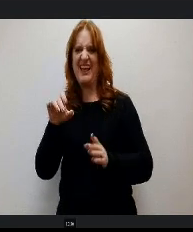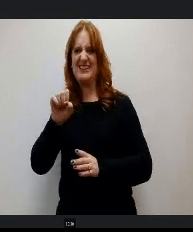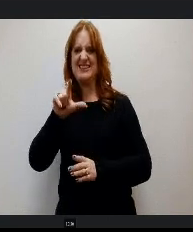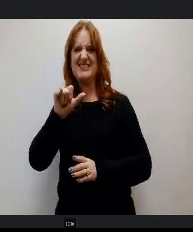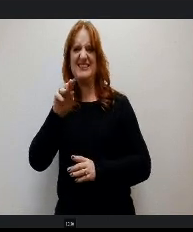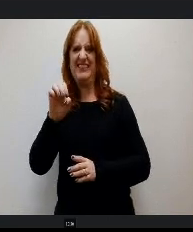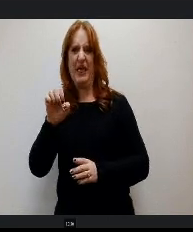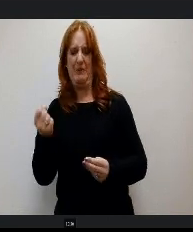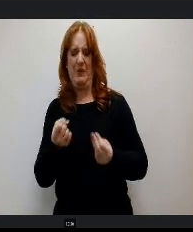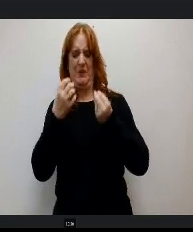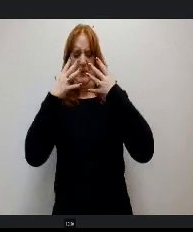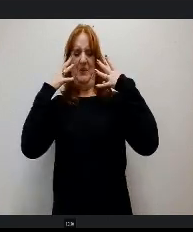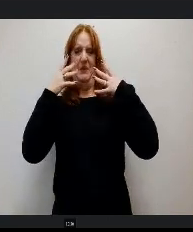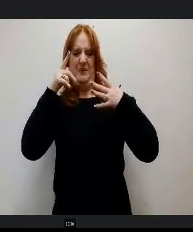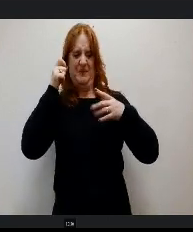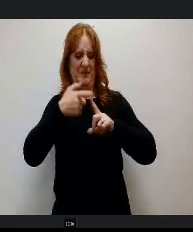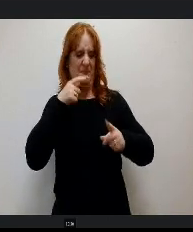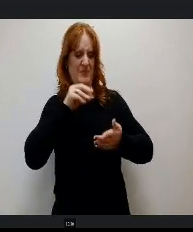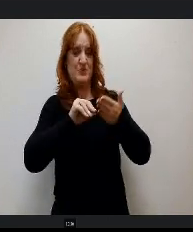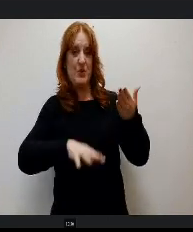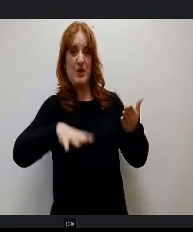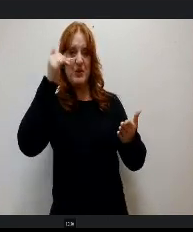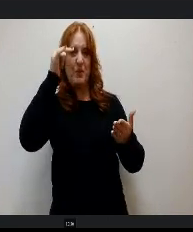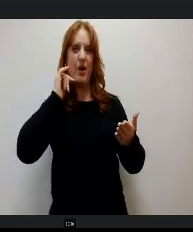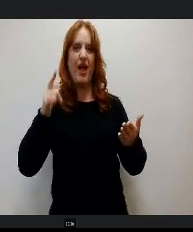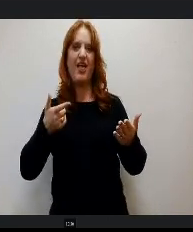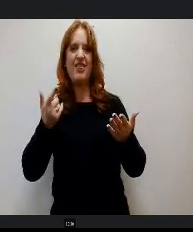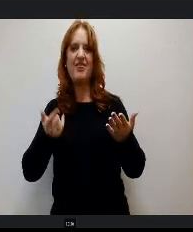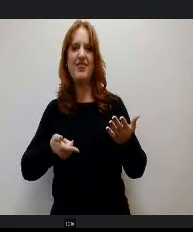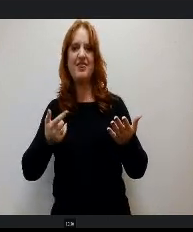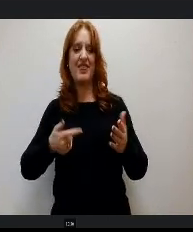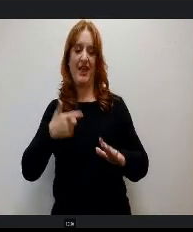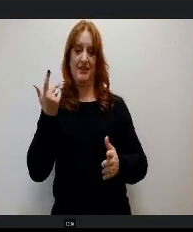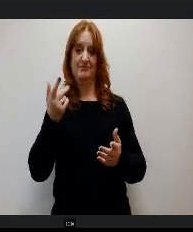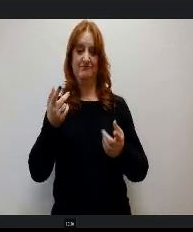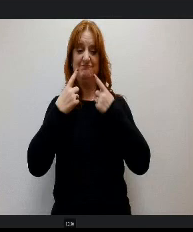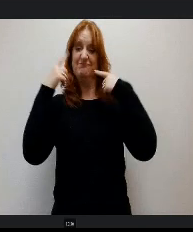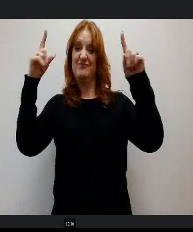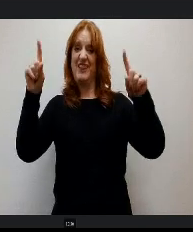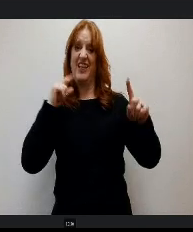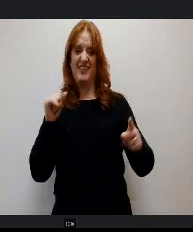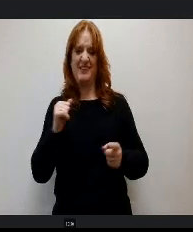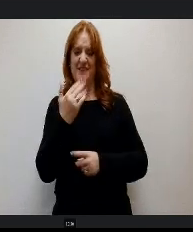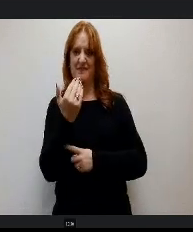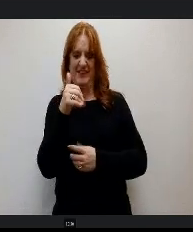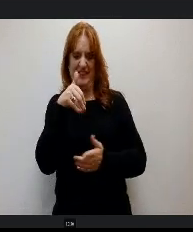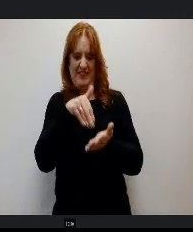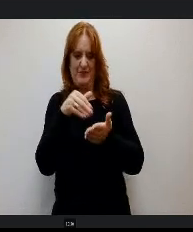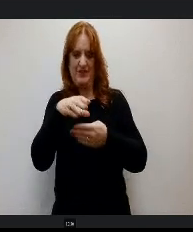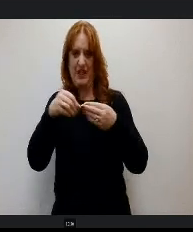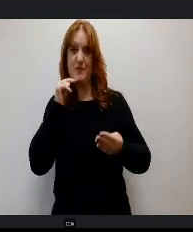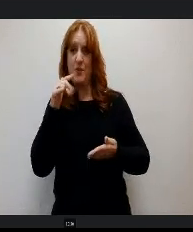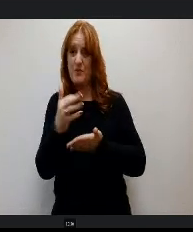y students because they reached their fundraiser of 15 000 that their students and families came